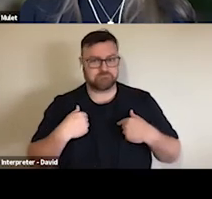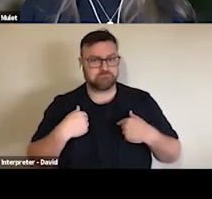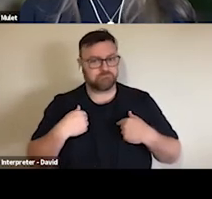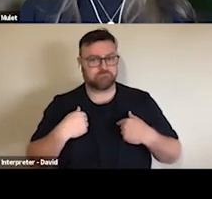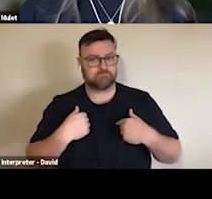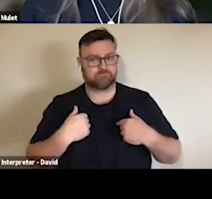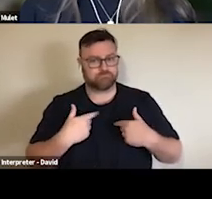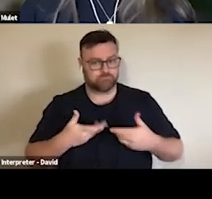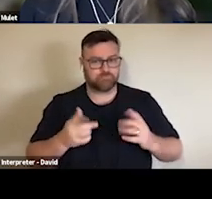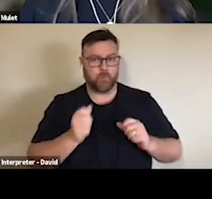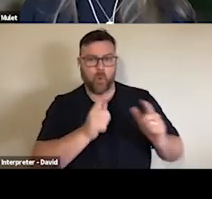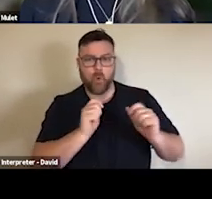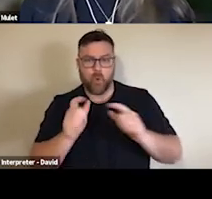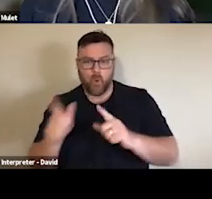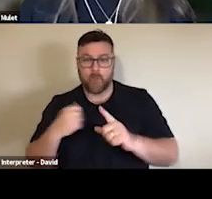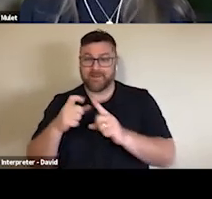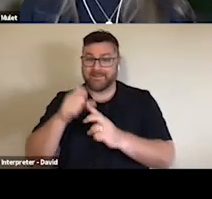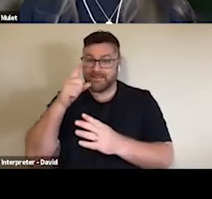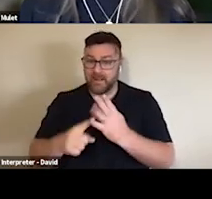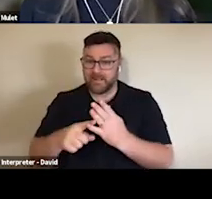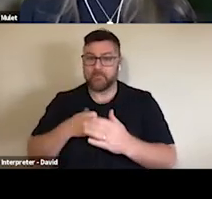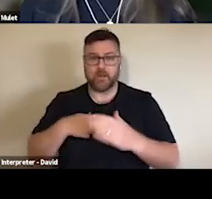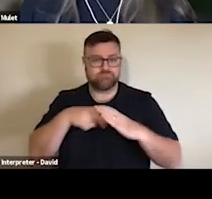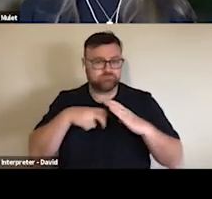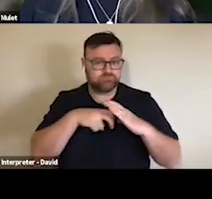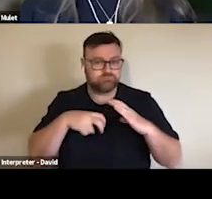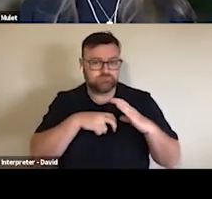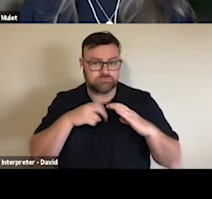So even as large numbers of audiences are vaccinated, still around 30% of respondents